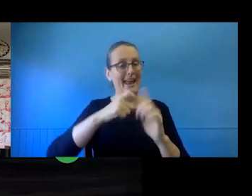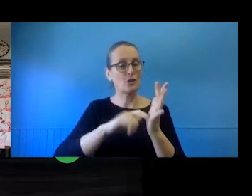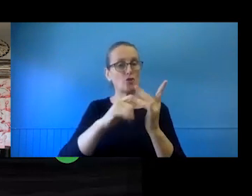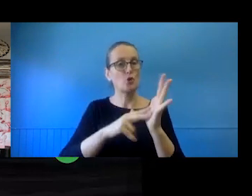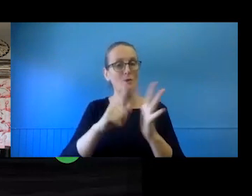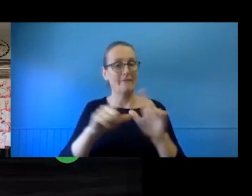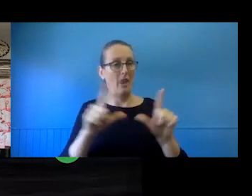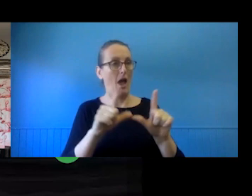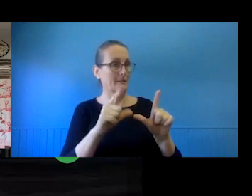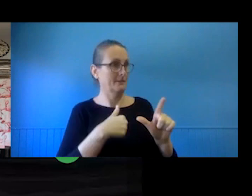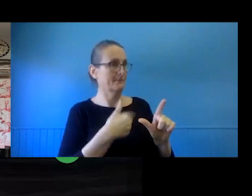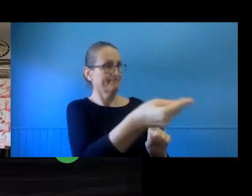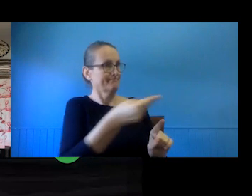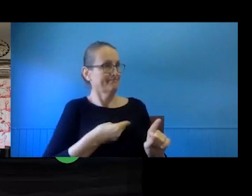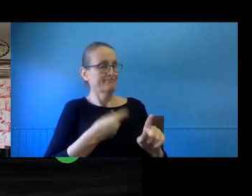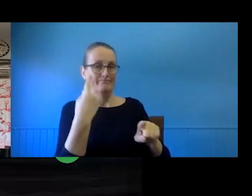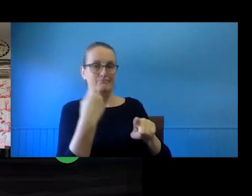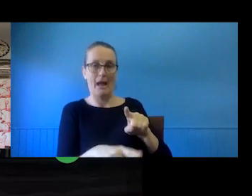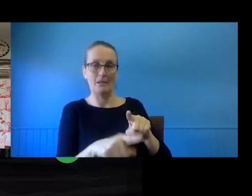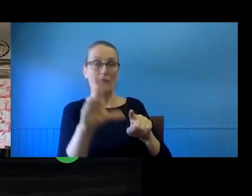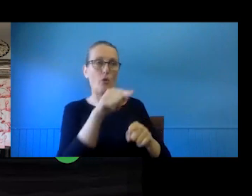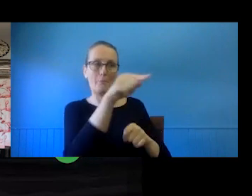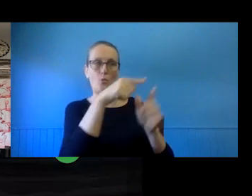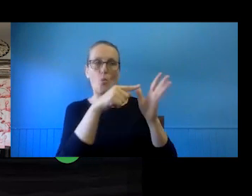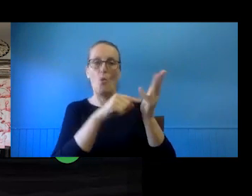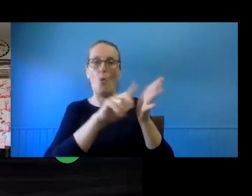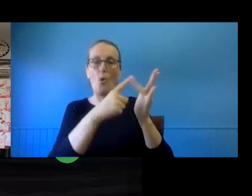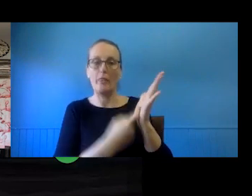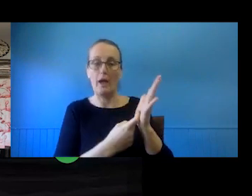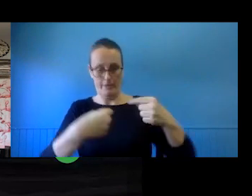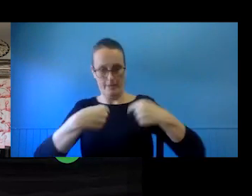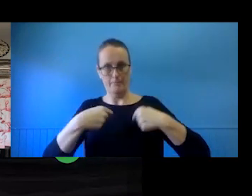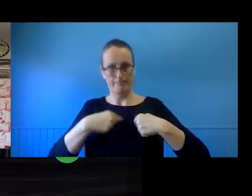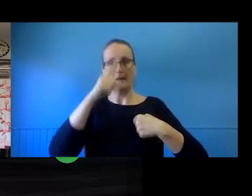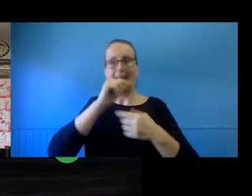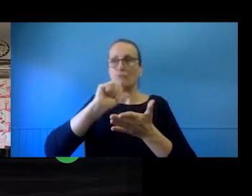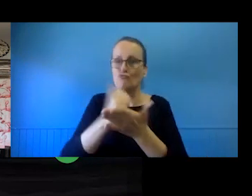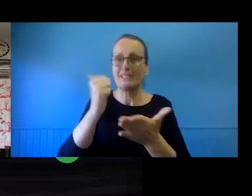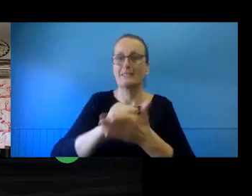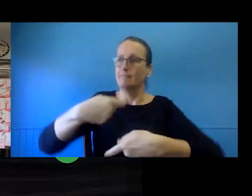the writer of the novel in order to print and publish that book. So, in